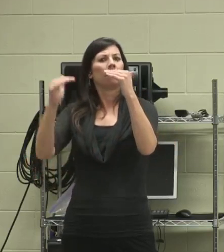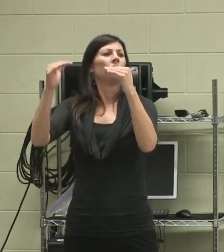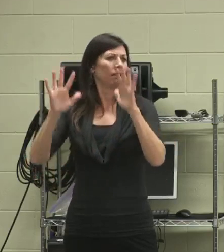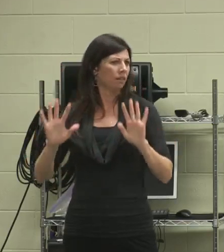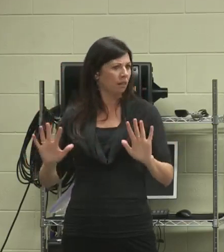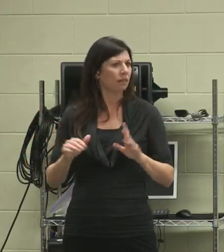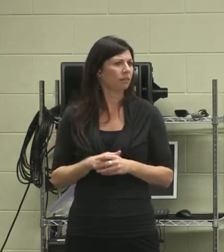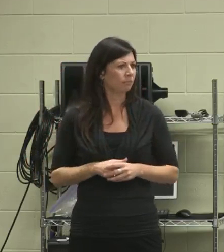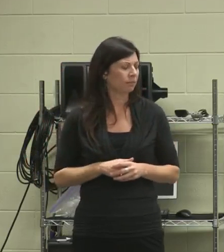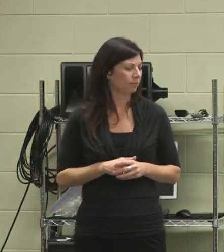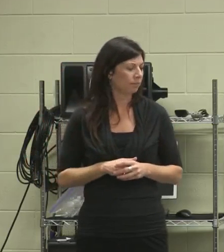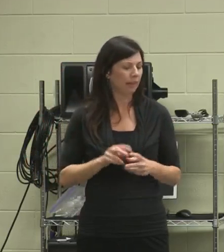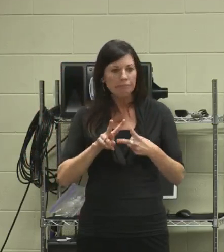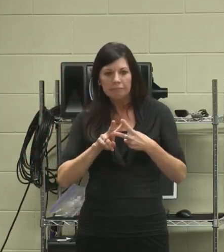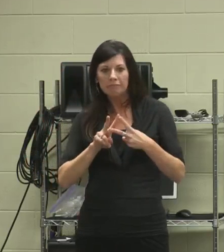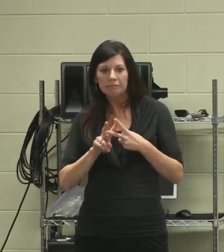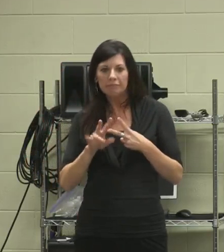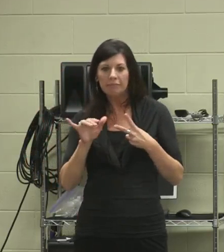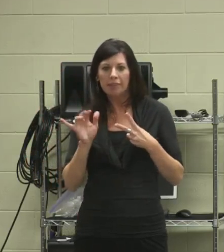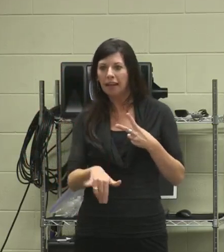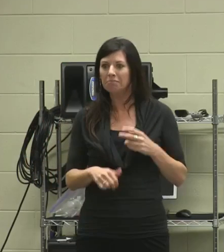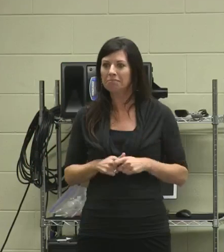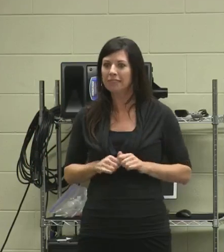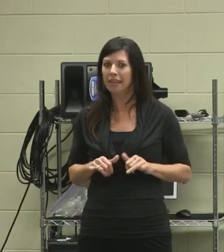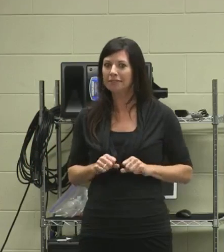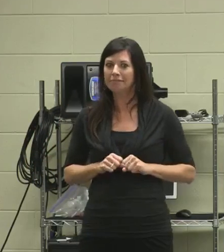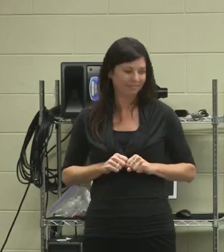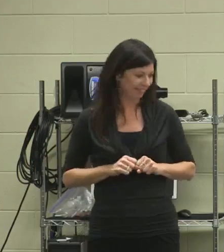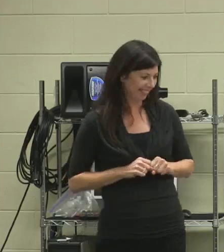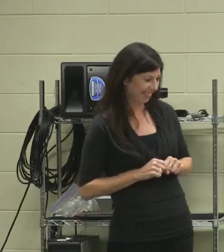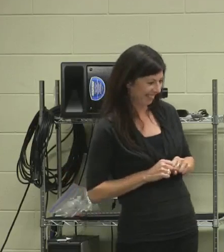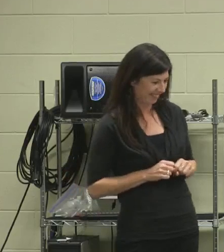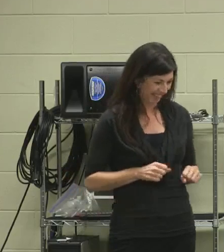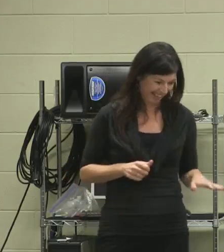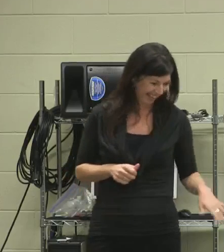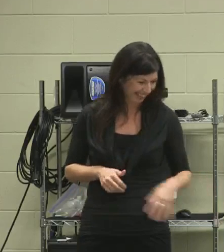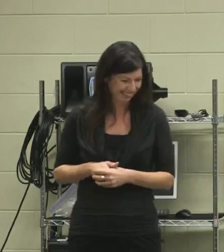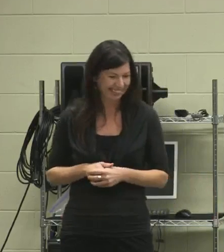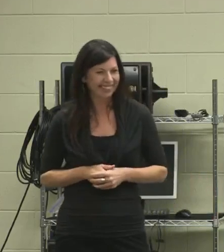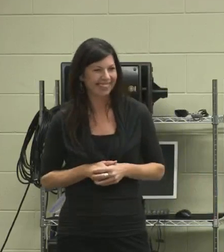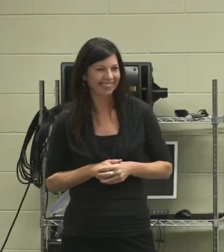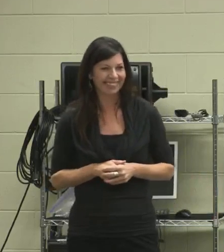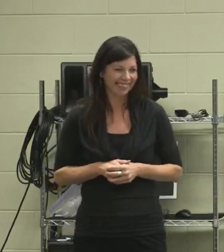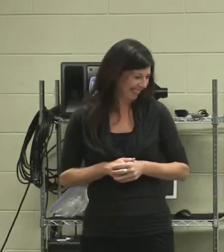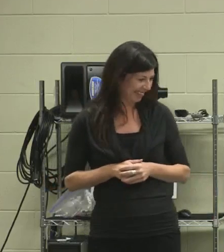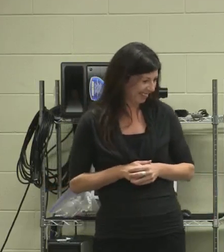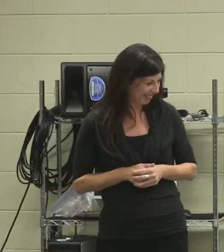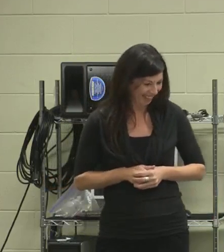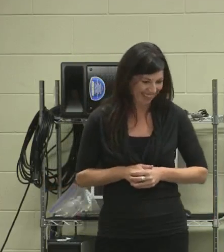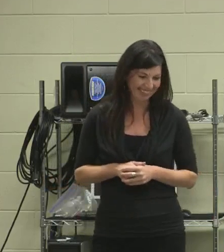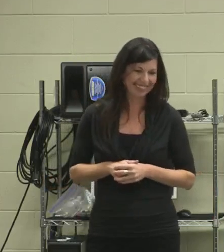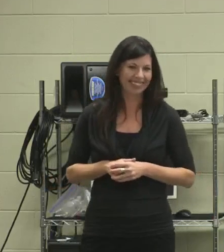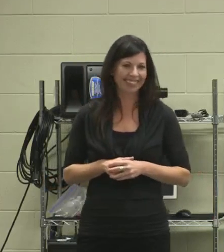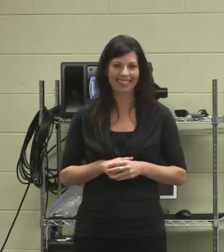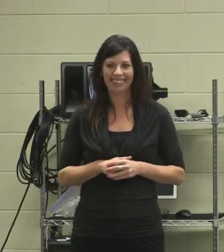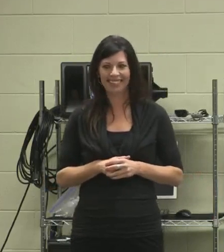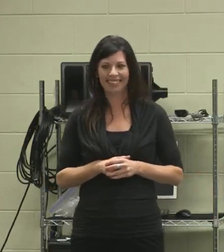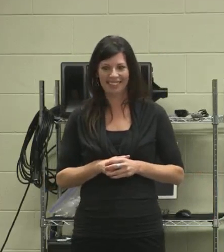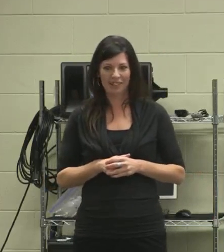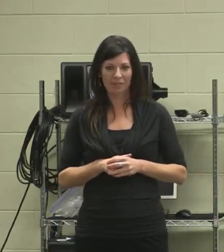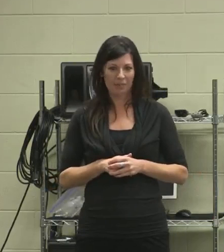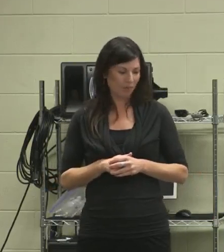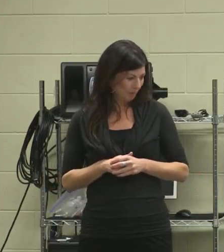So that's yeah. Sorry. [Laugh]